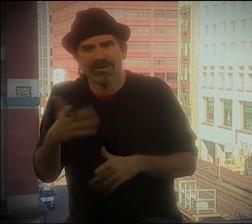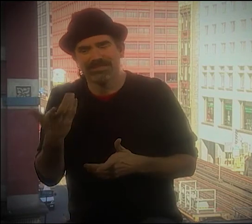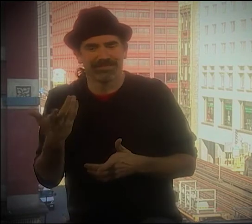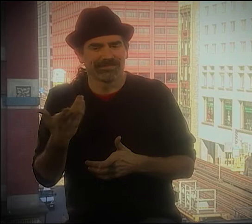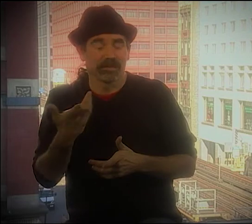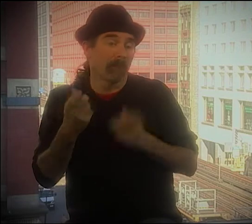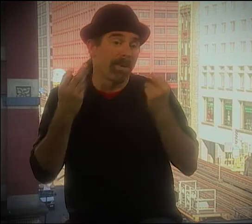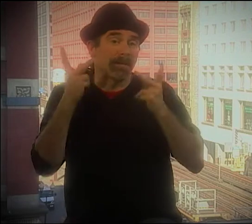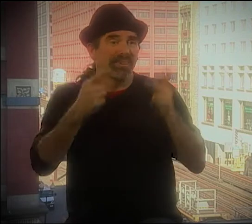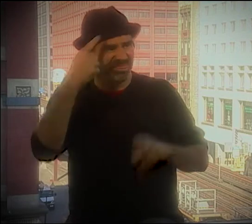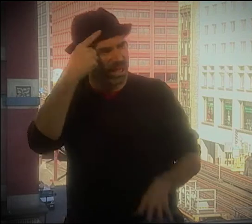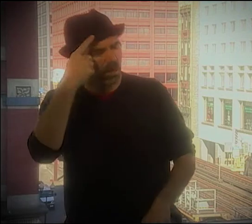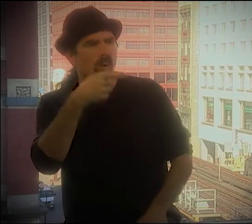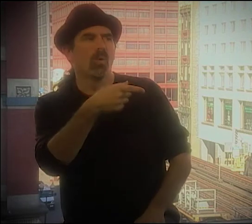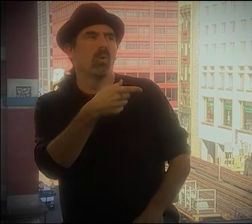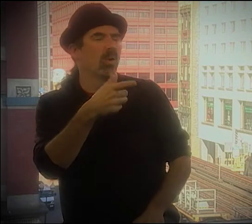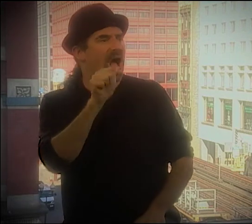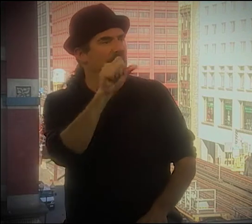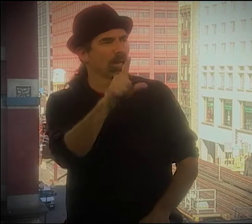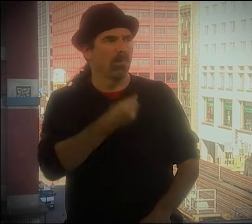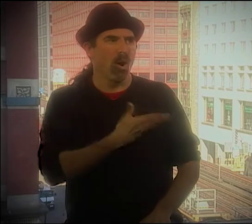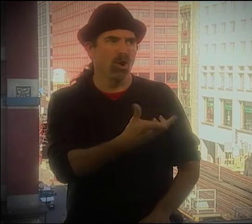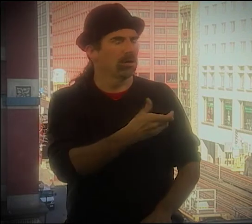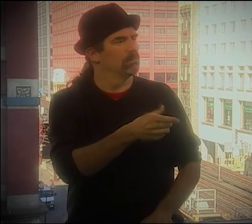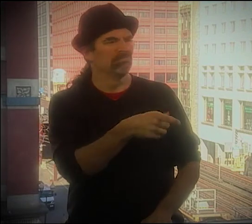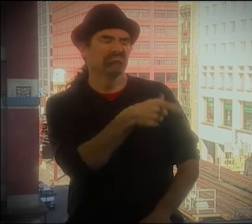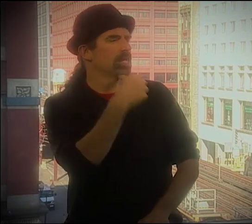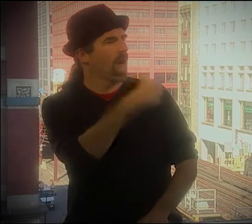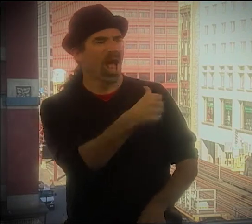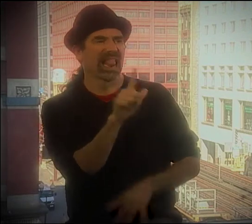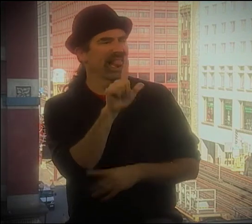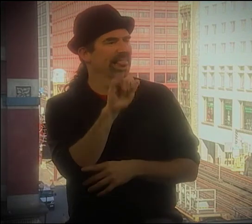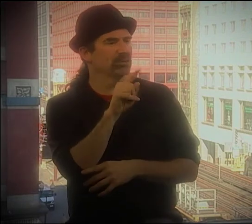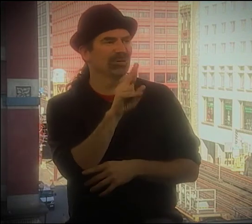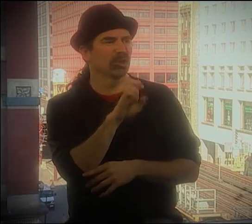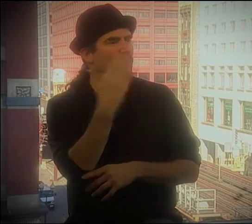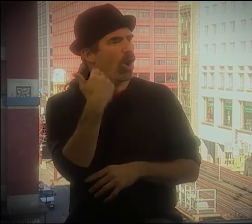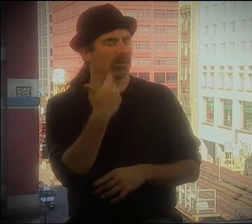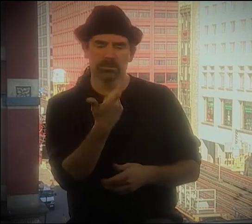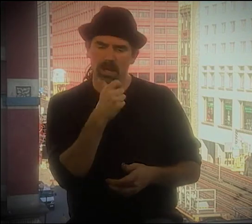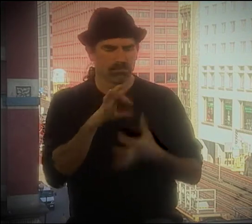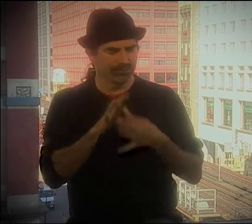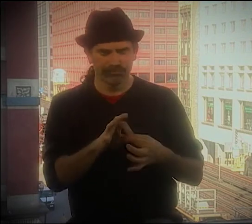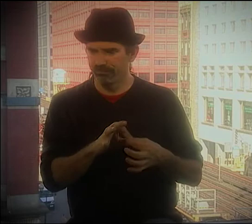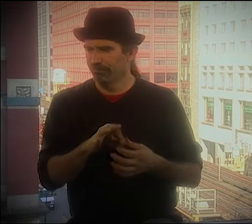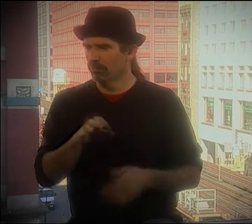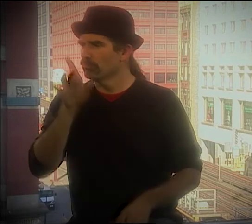ALREADY GOT IT. IT'S BUILT INTO THE LANGUAGE. AND A LOT OF PEOPLE THOUGHT, "WELL, ASL ISN'T